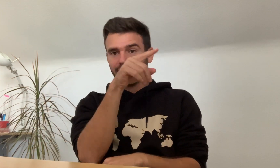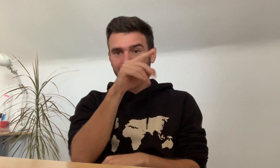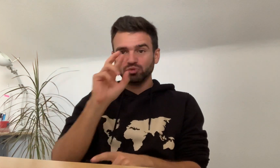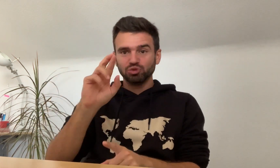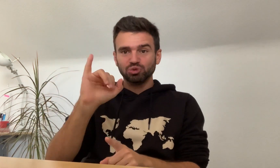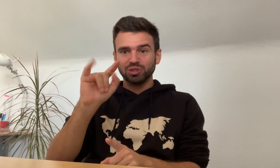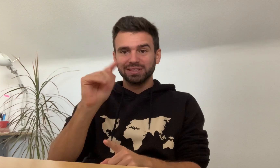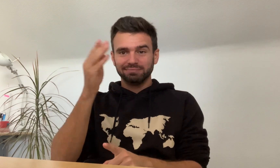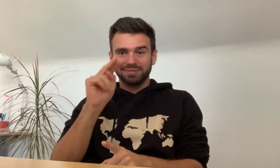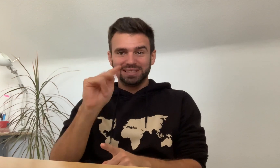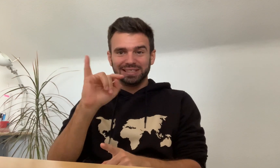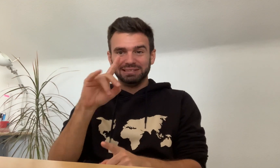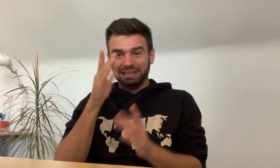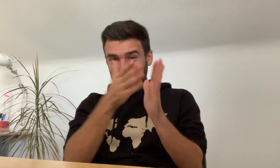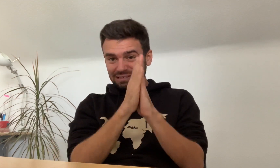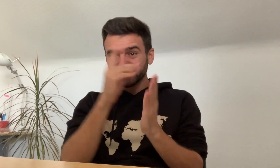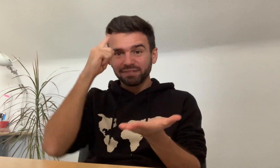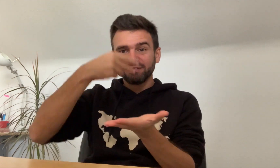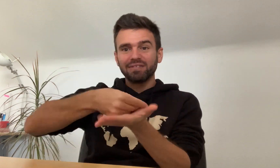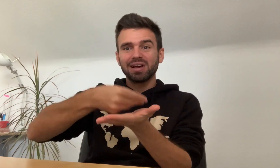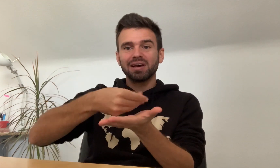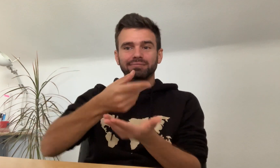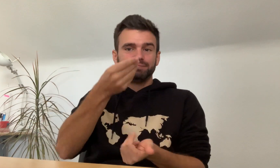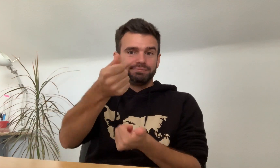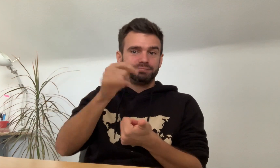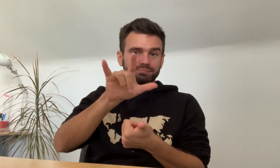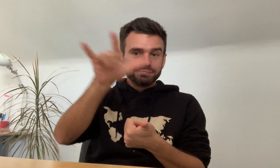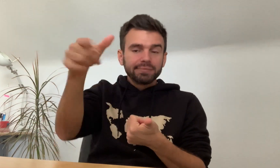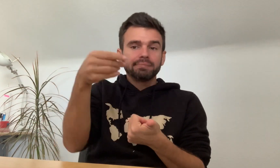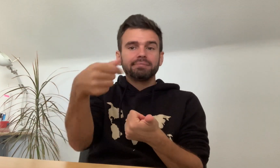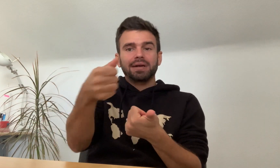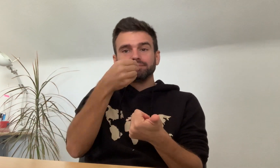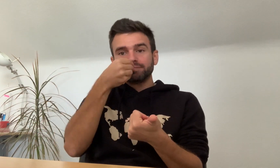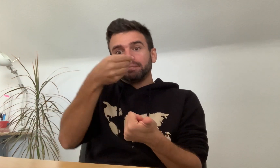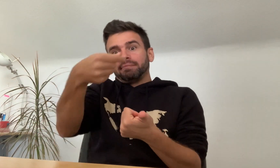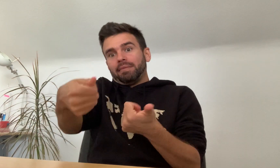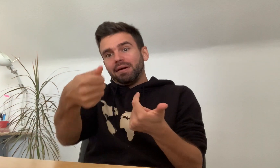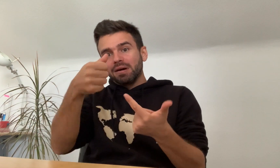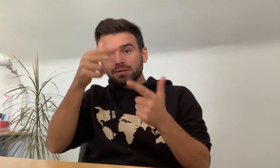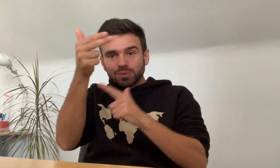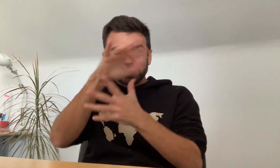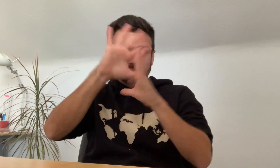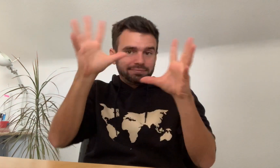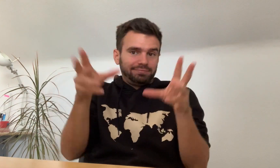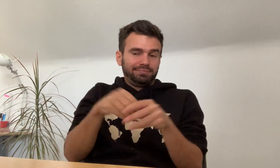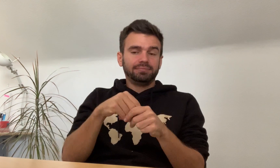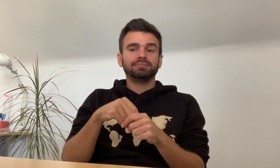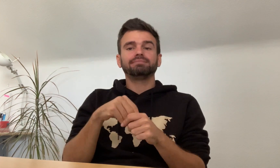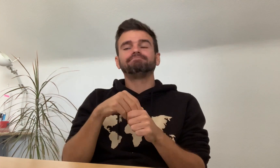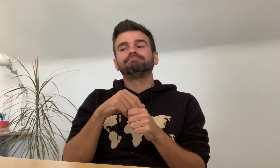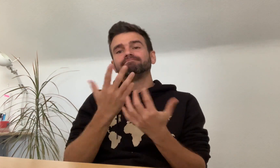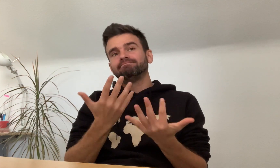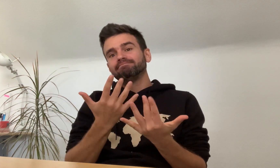I sent that idea to RIT/NTID for funding for flights, lodging and food.